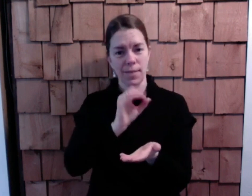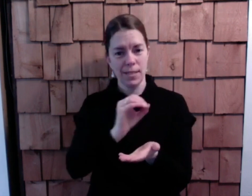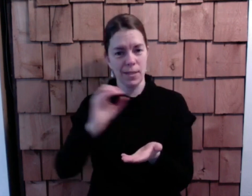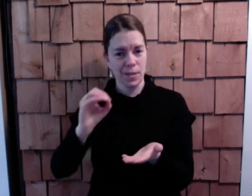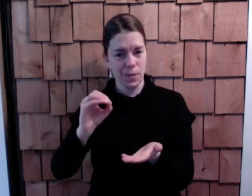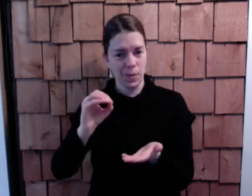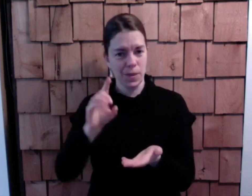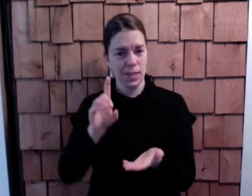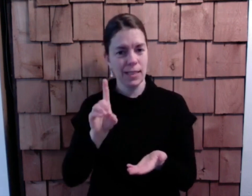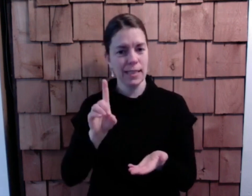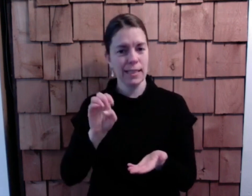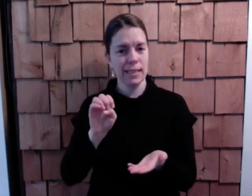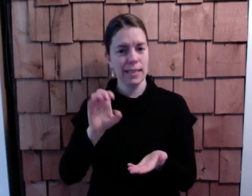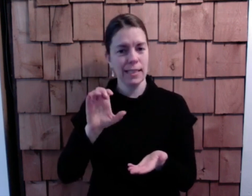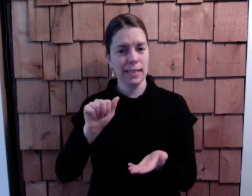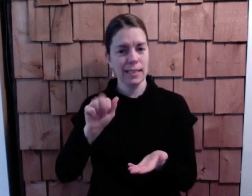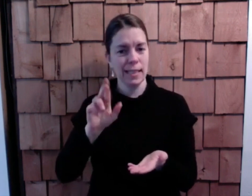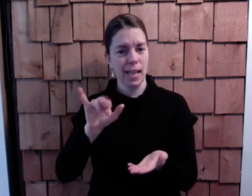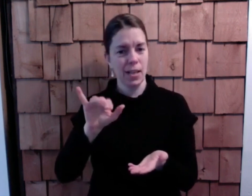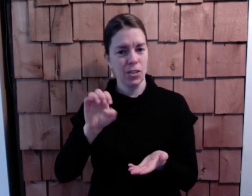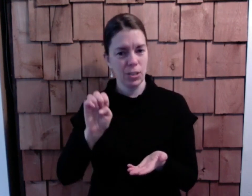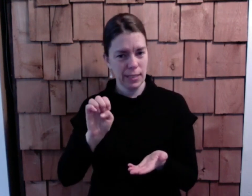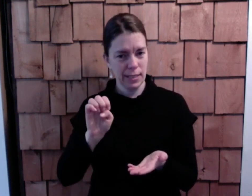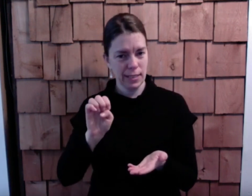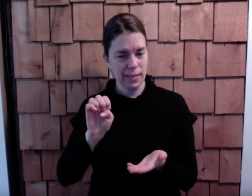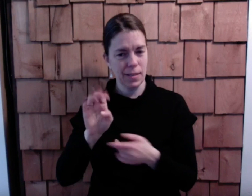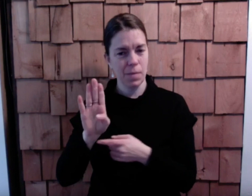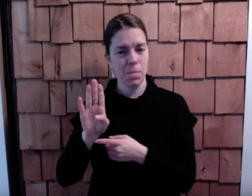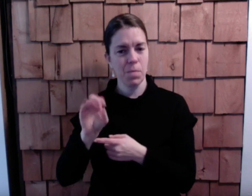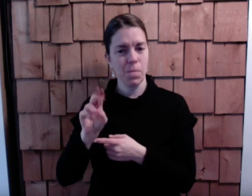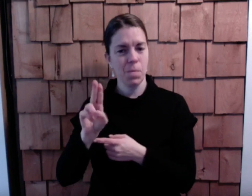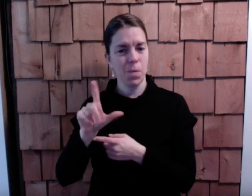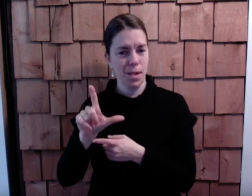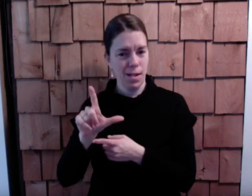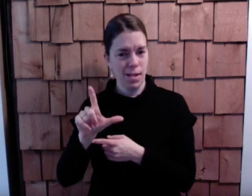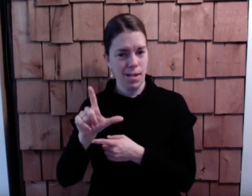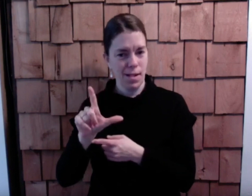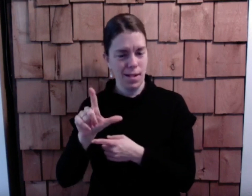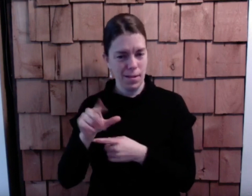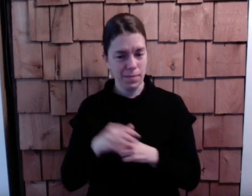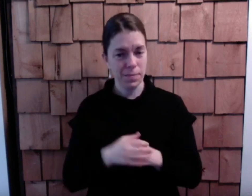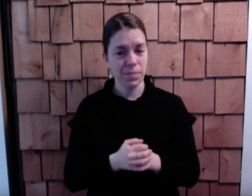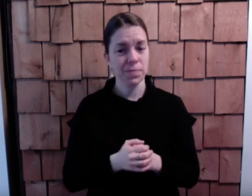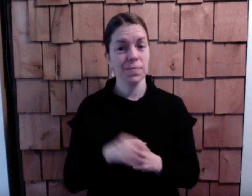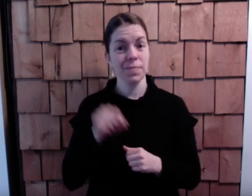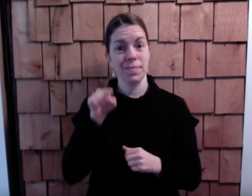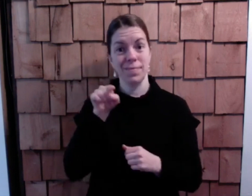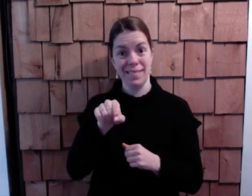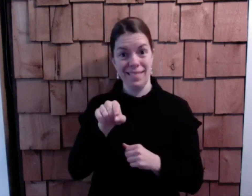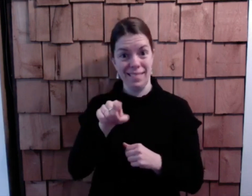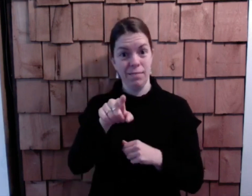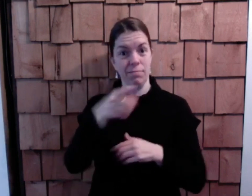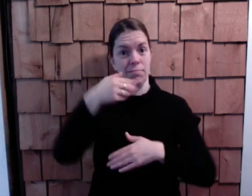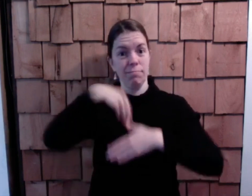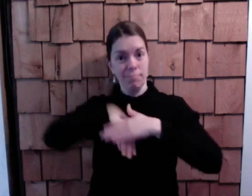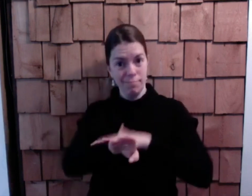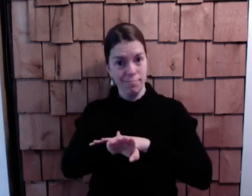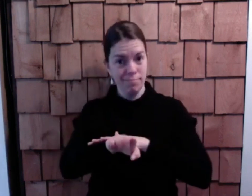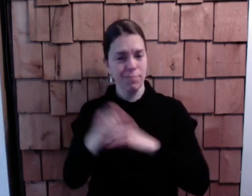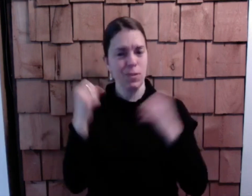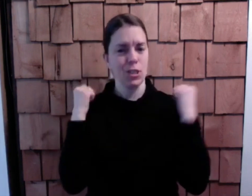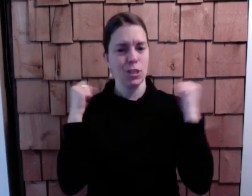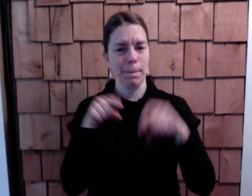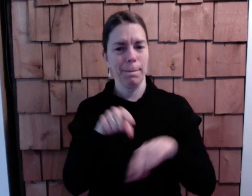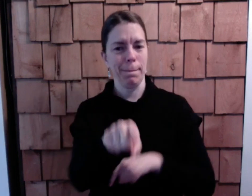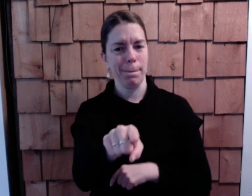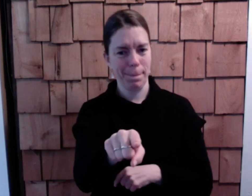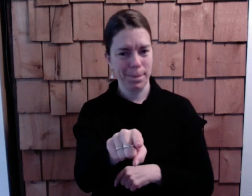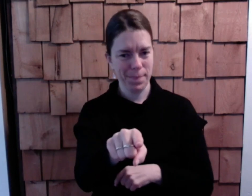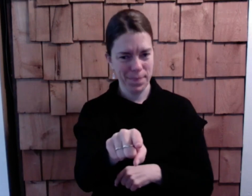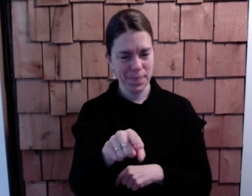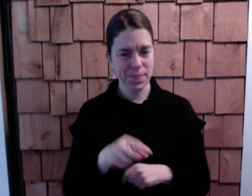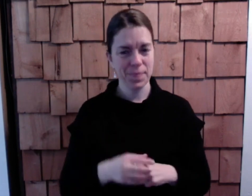3500 Decarie Boulevard - in the gym.